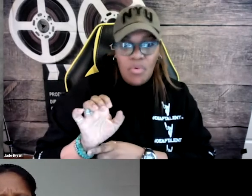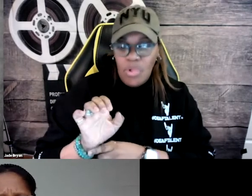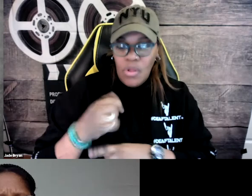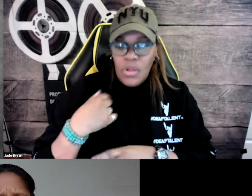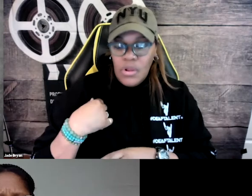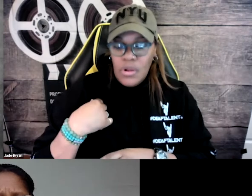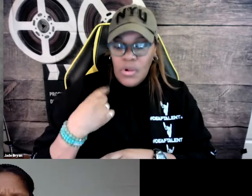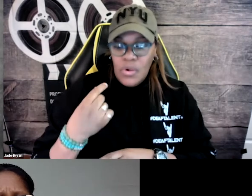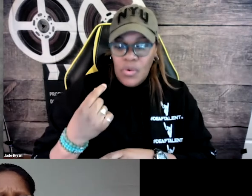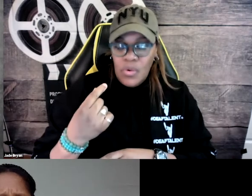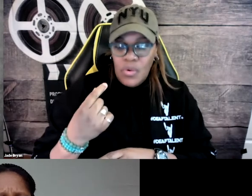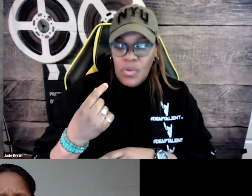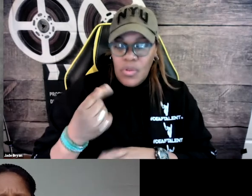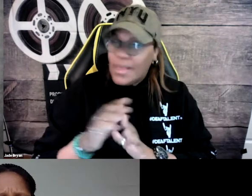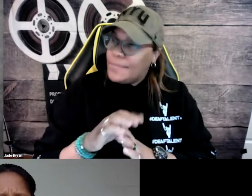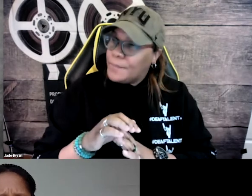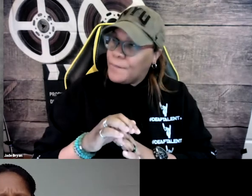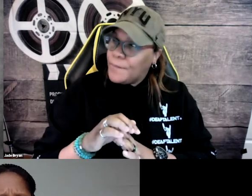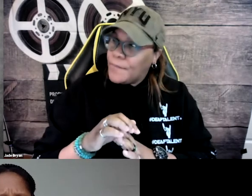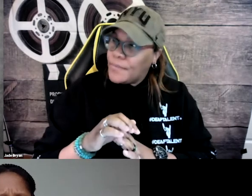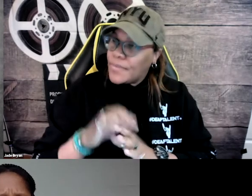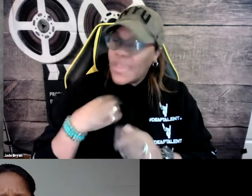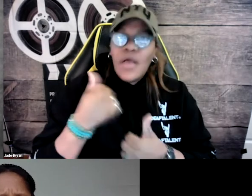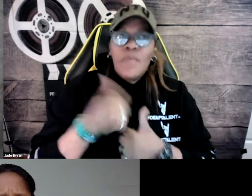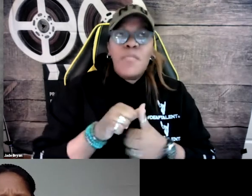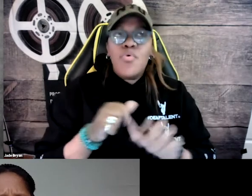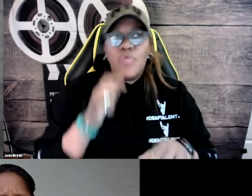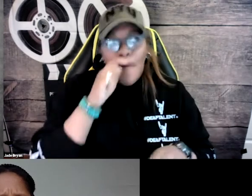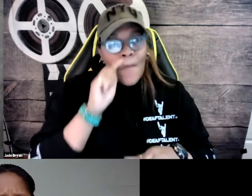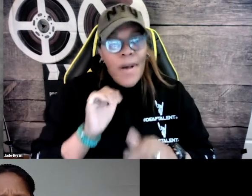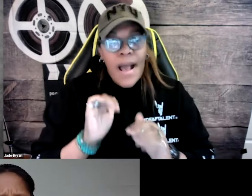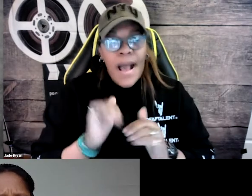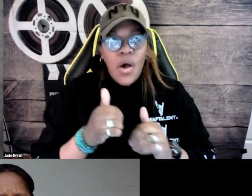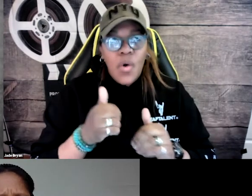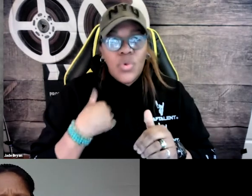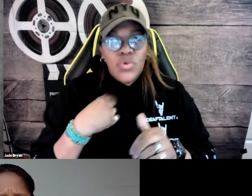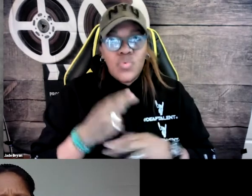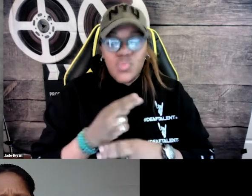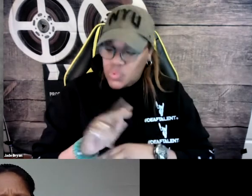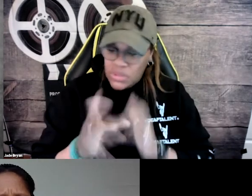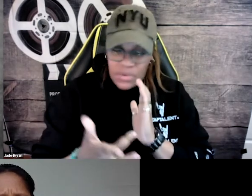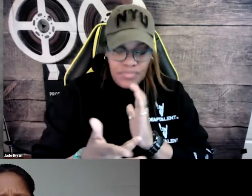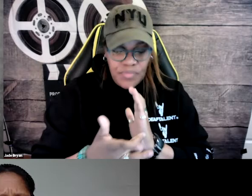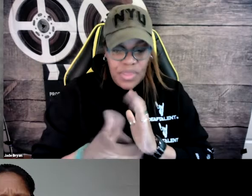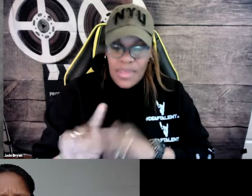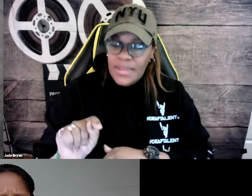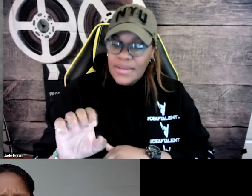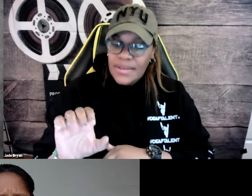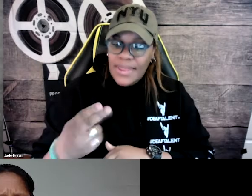we started to use subtitles more. I believe, I'm trying to remember how we used them,